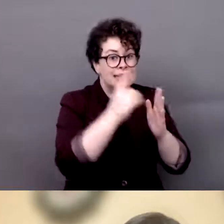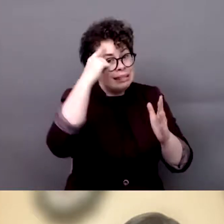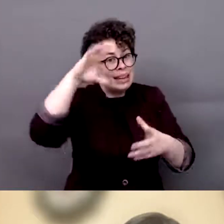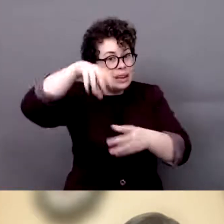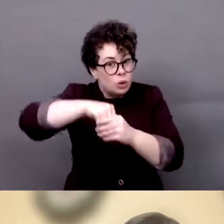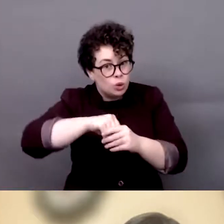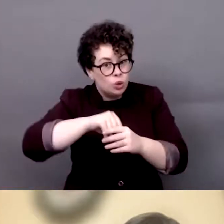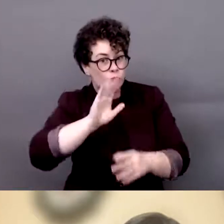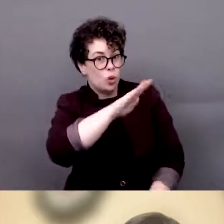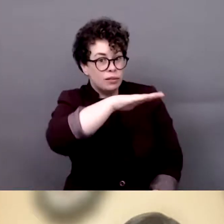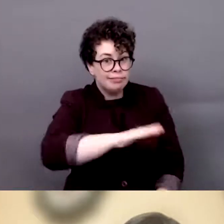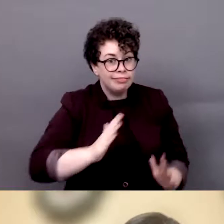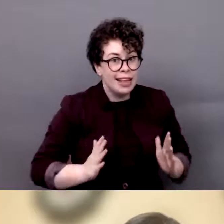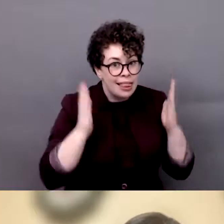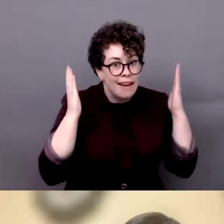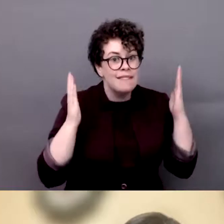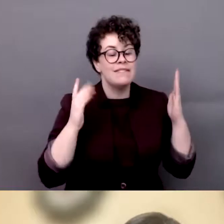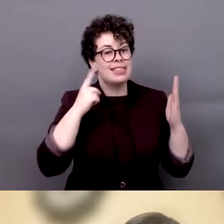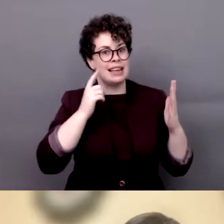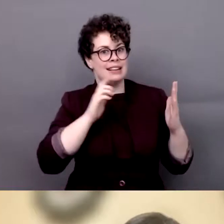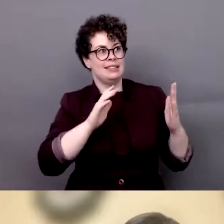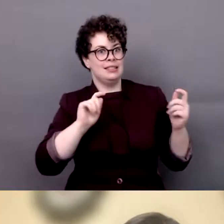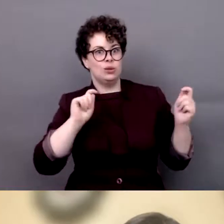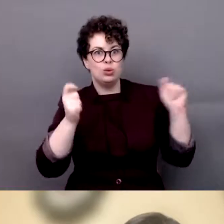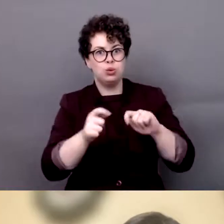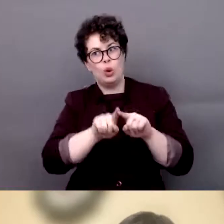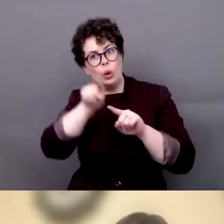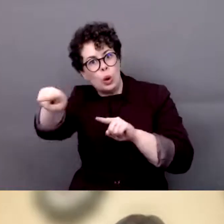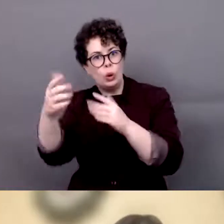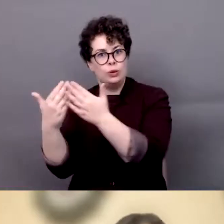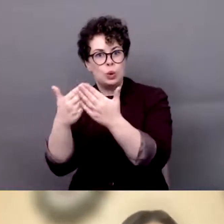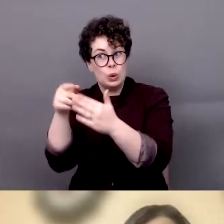the importance of going back to regular schools. Because when